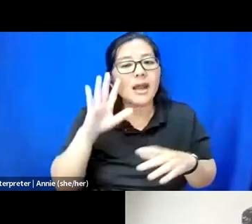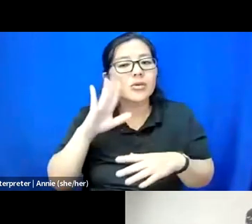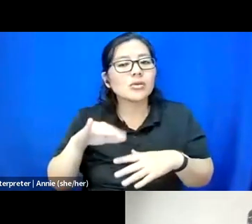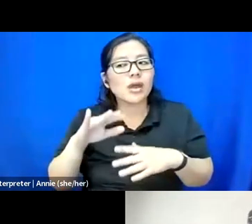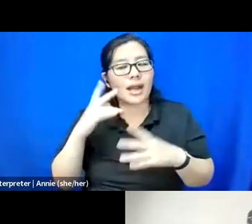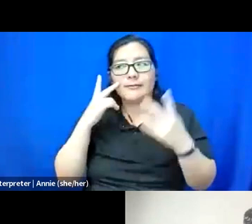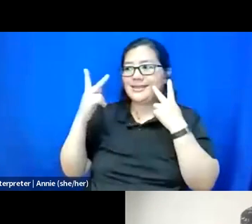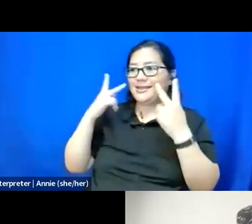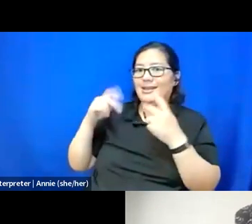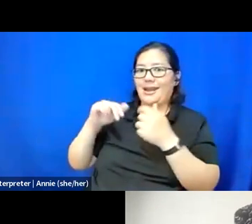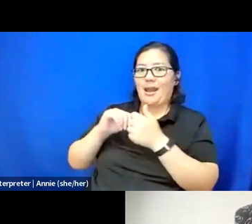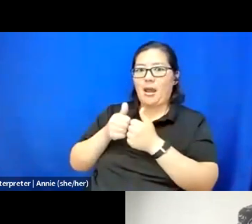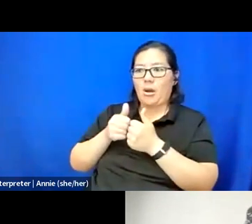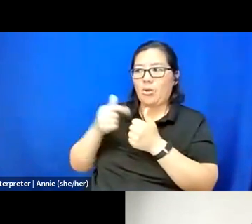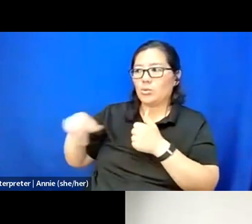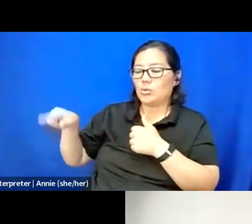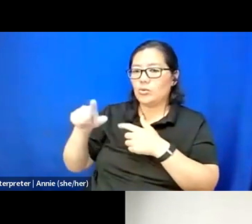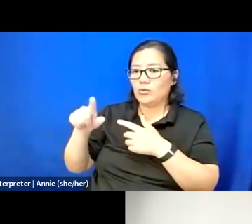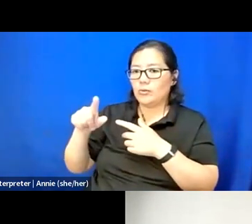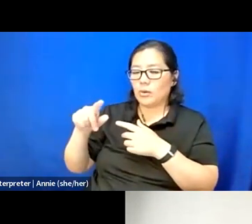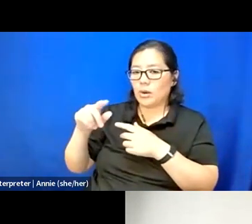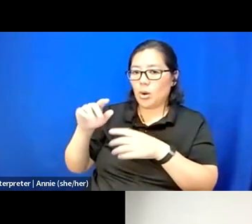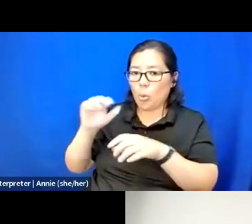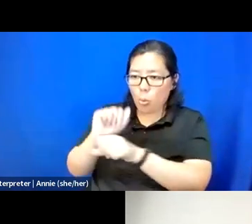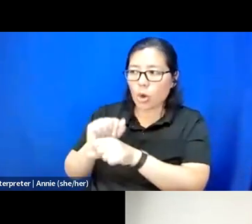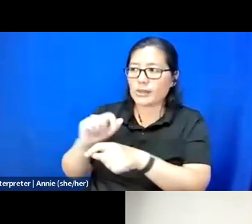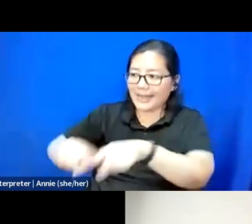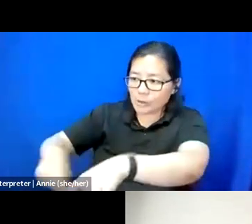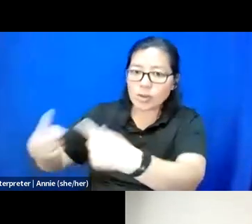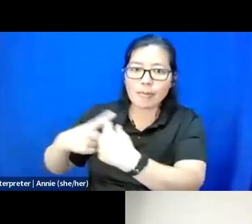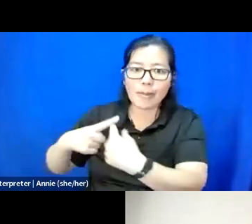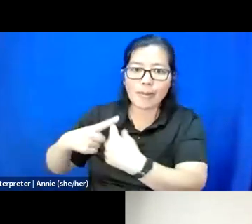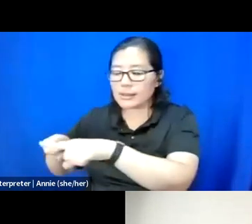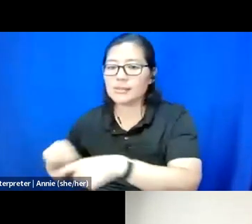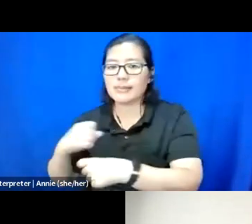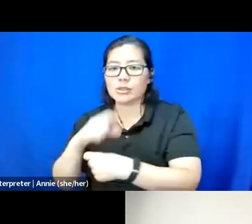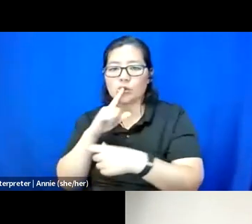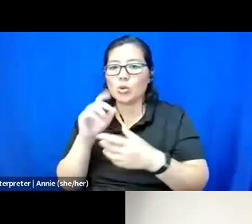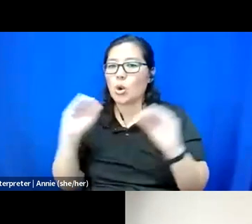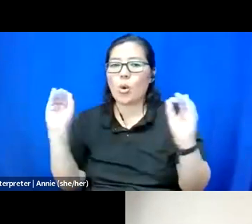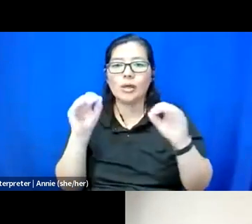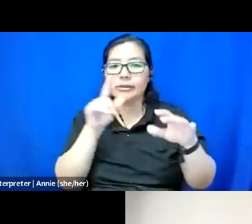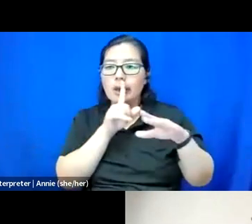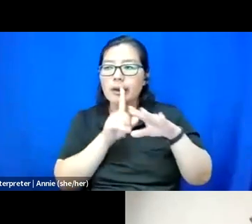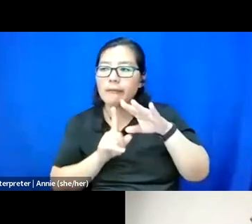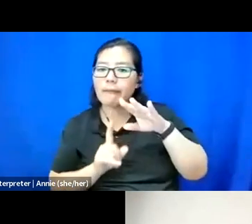and lifted each other up to ensure that, like, no one kind of, like, shrinks into just, like,